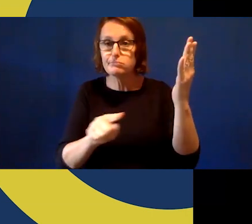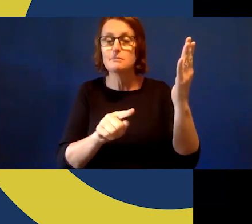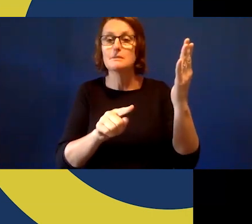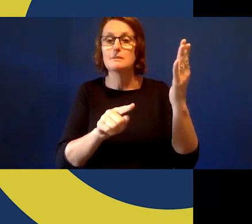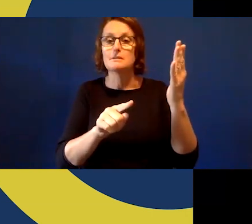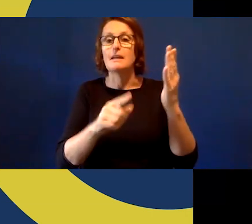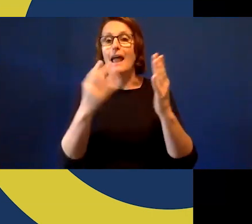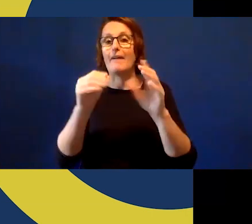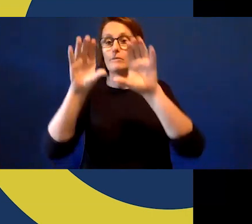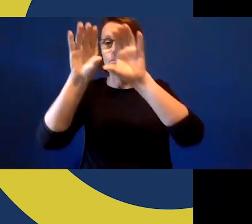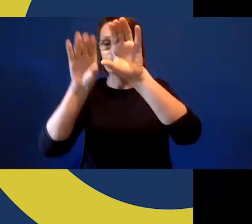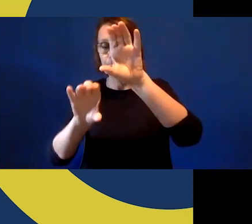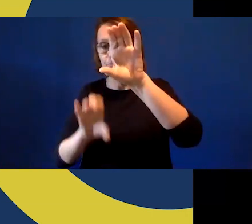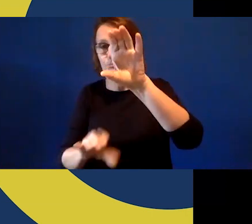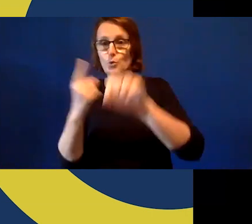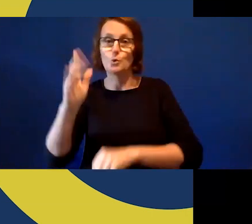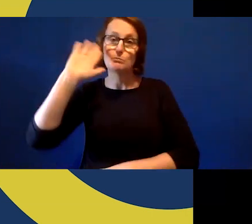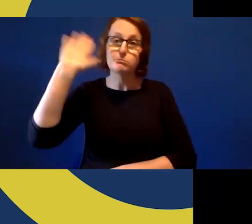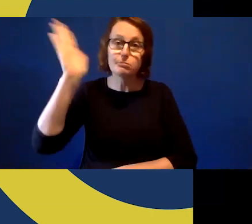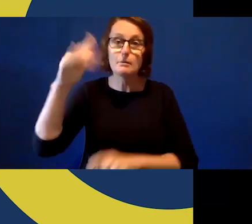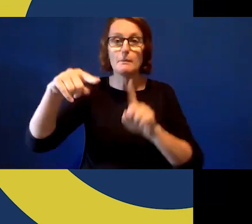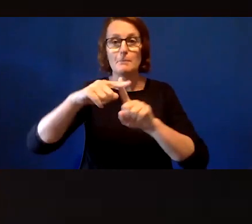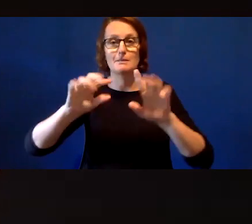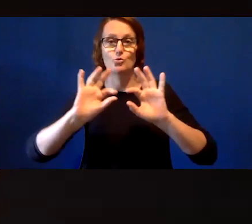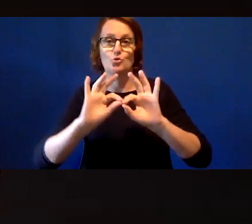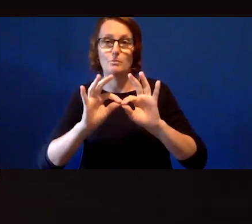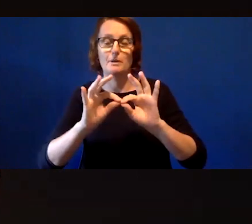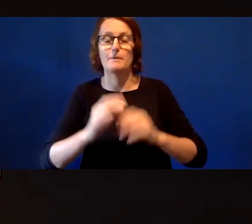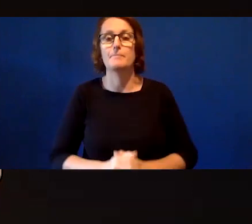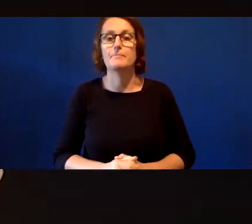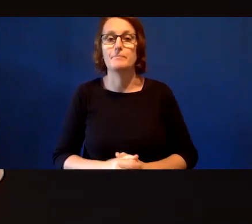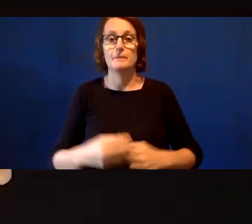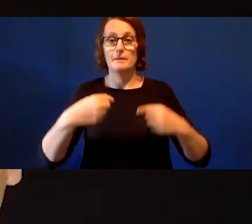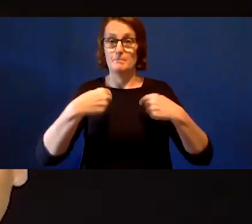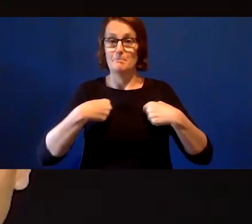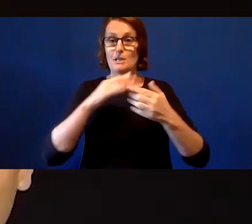guest speakers and our Auslan interpreters. Either host, a man